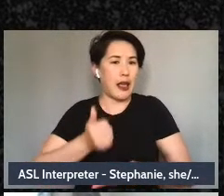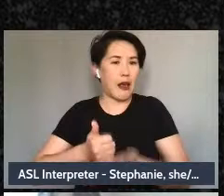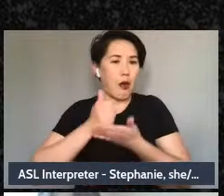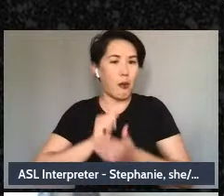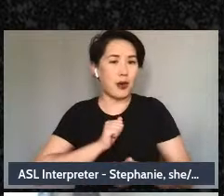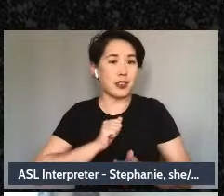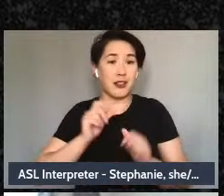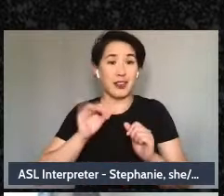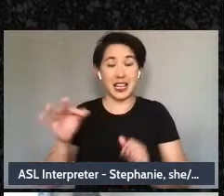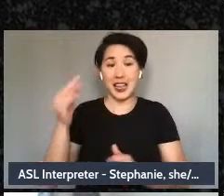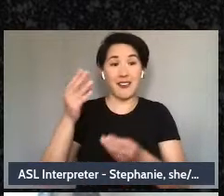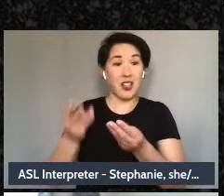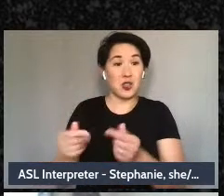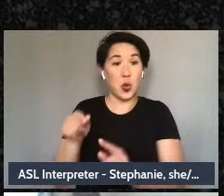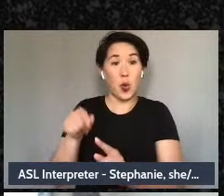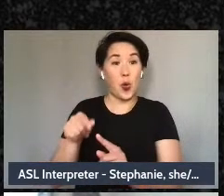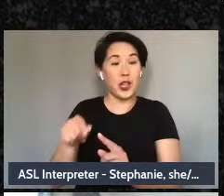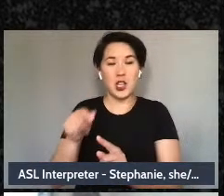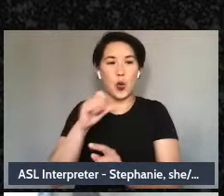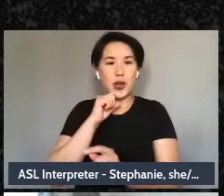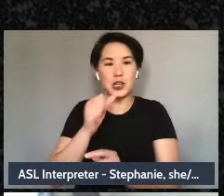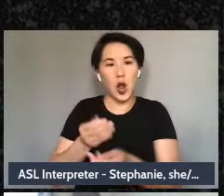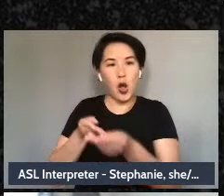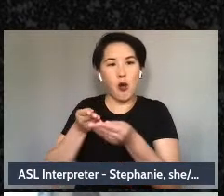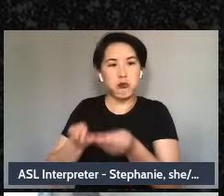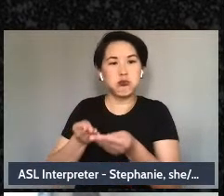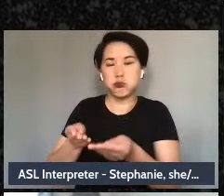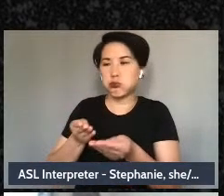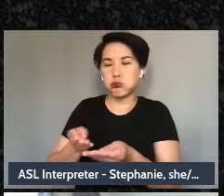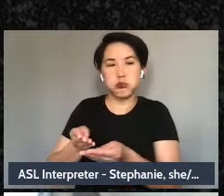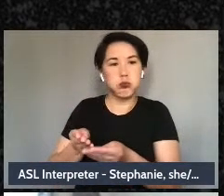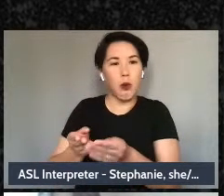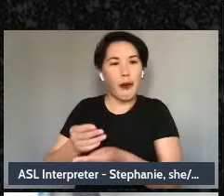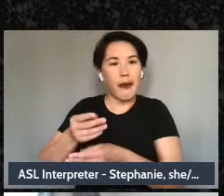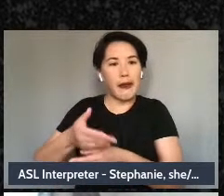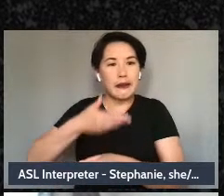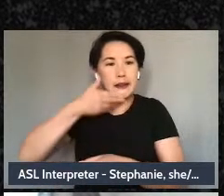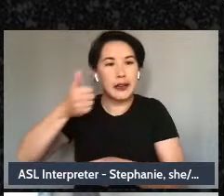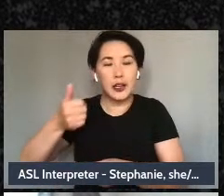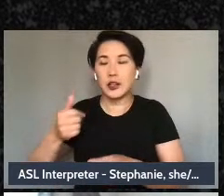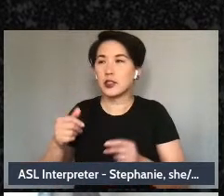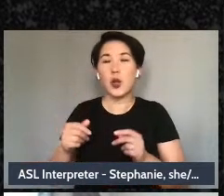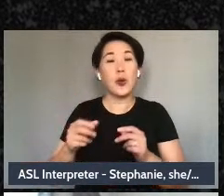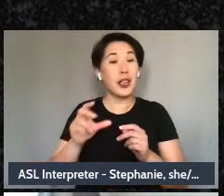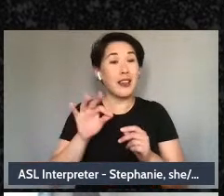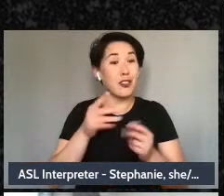or who work with soil there is the idea of “what does it look like to heal and remedy the soil that